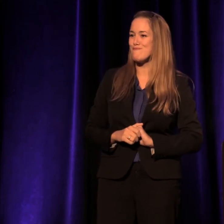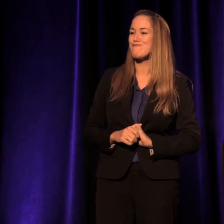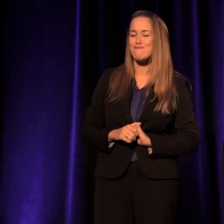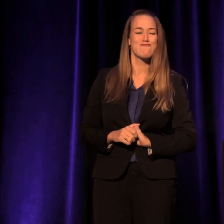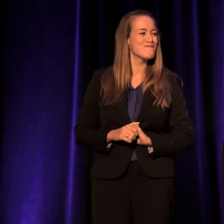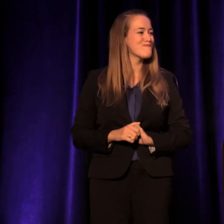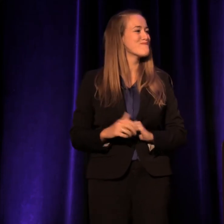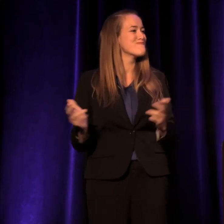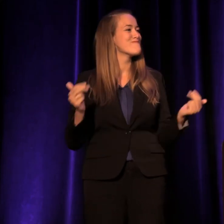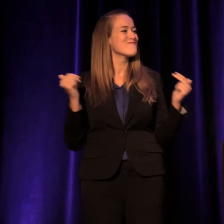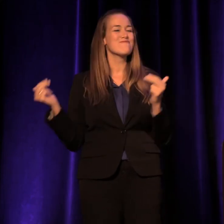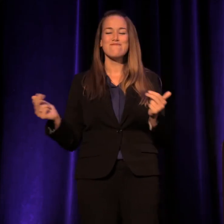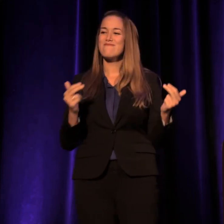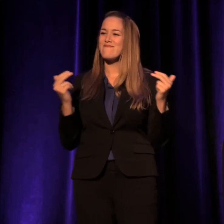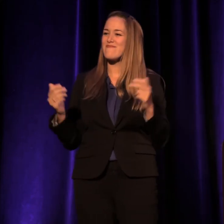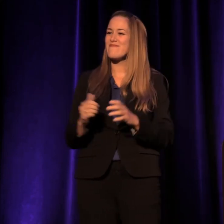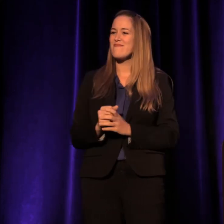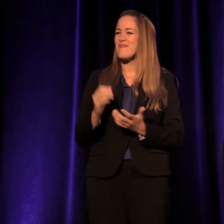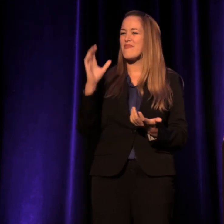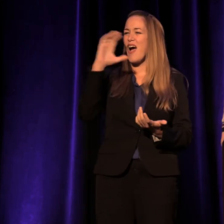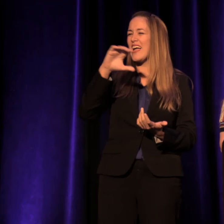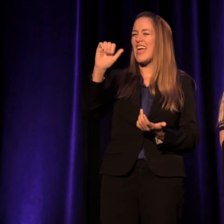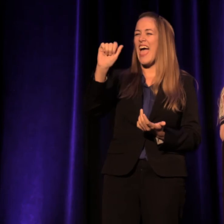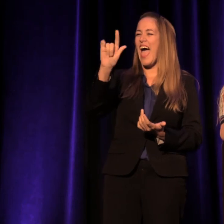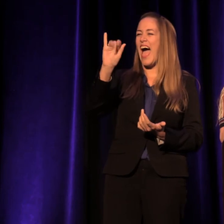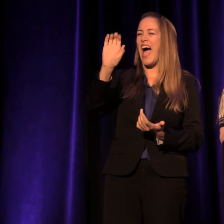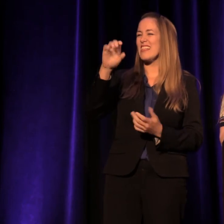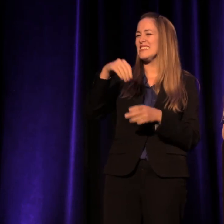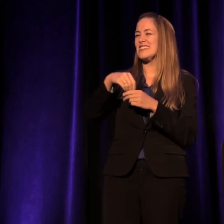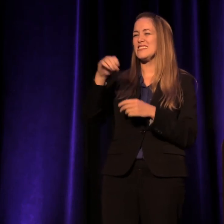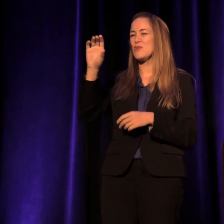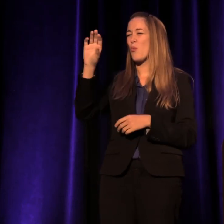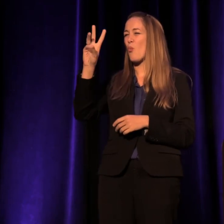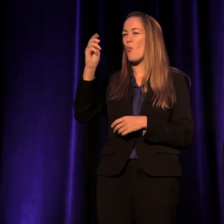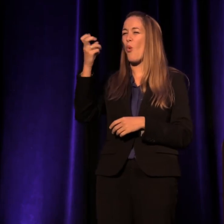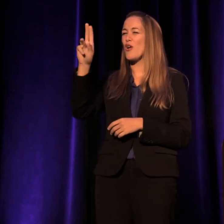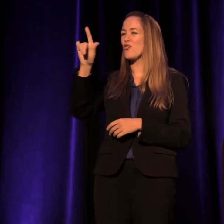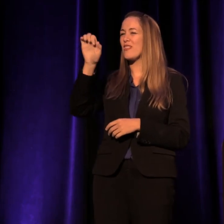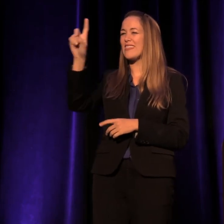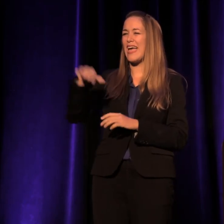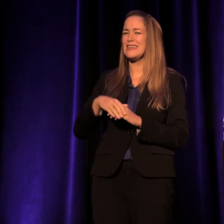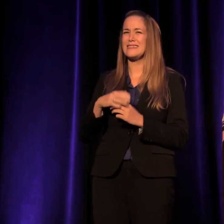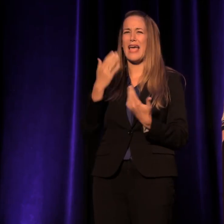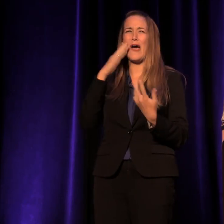Some kind of weird, Alice in Wonderland... not even sure what was happening there.